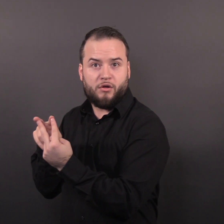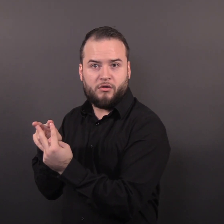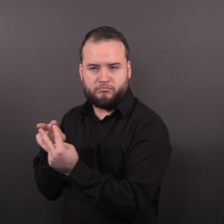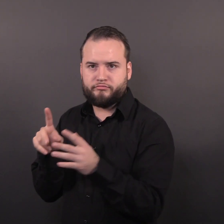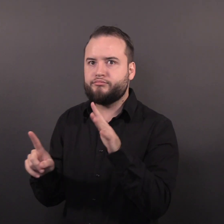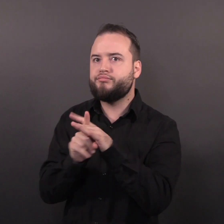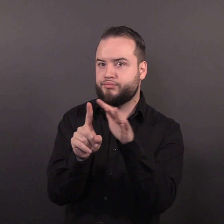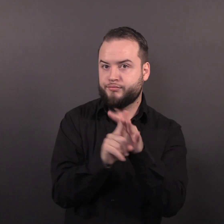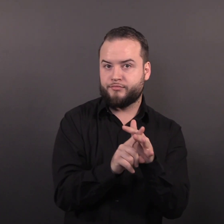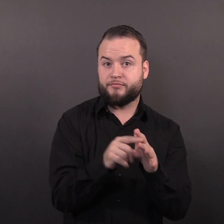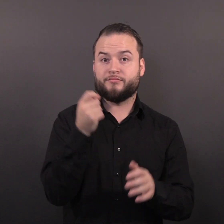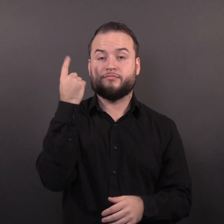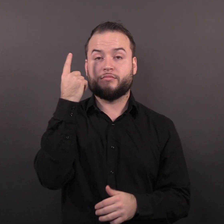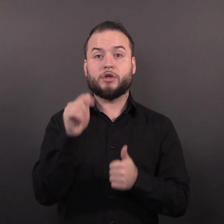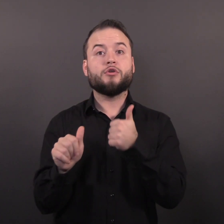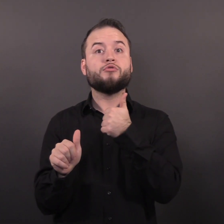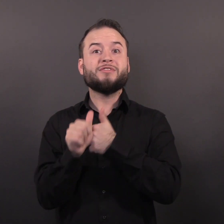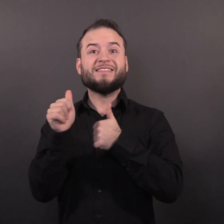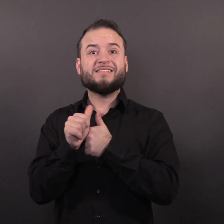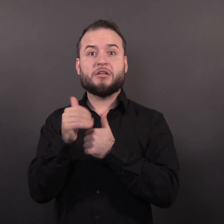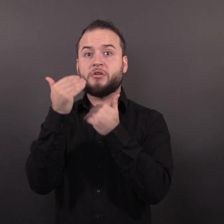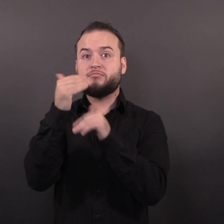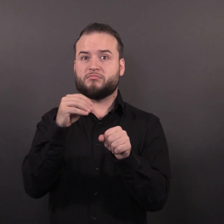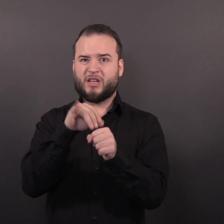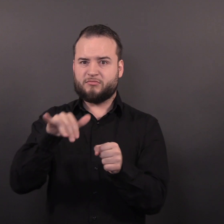but the risk is not limited to these groups.